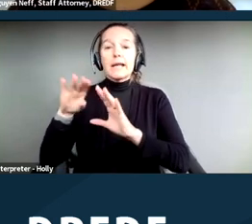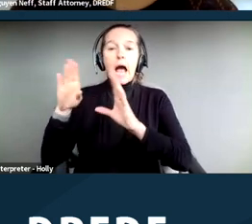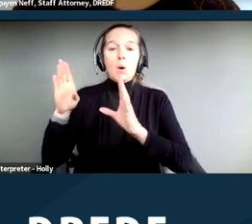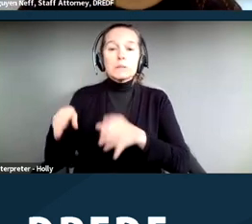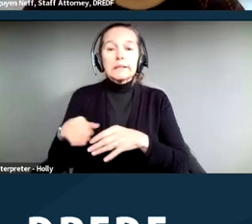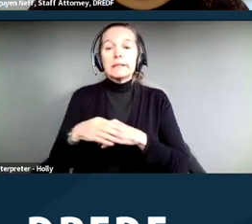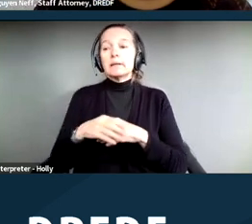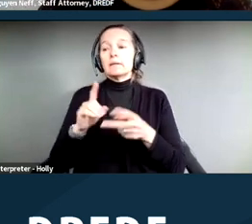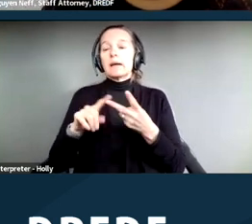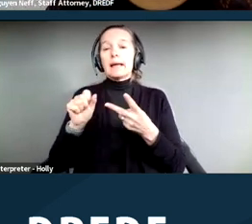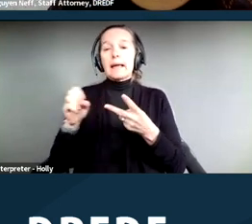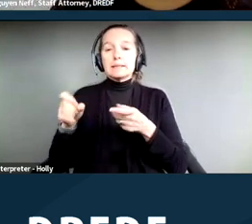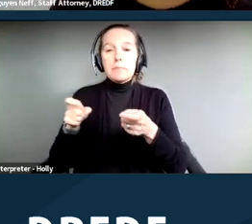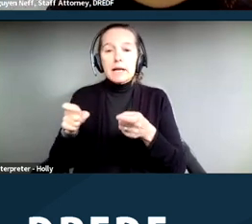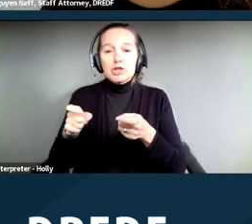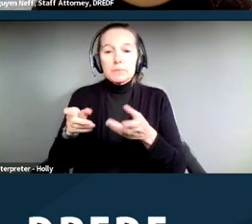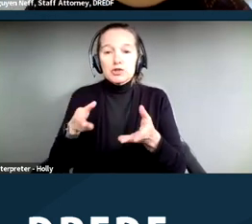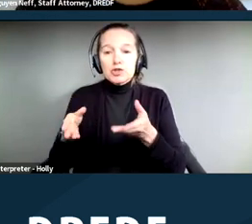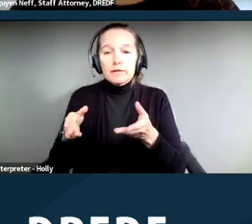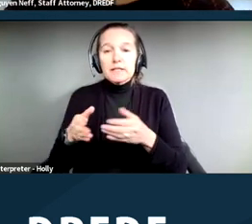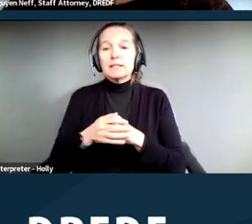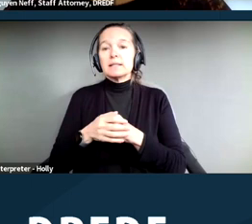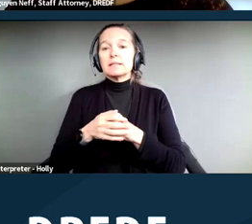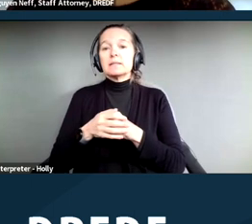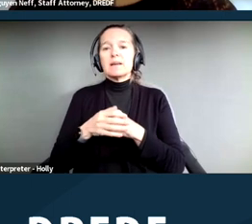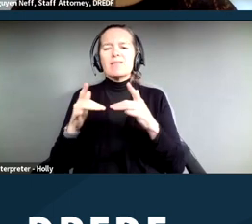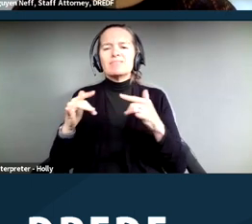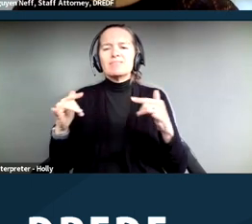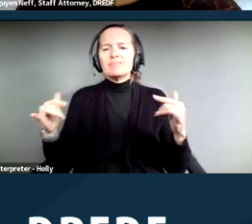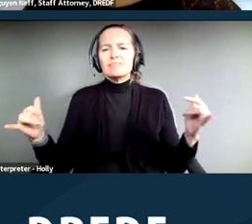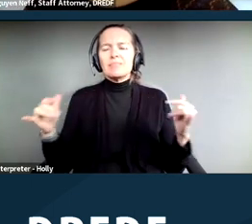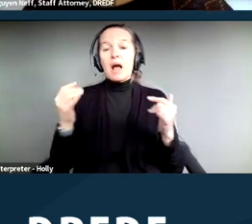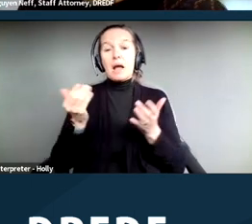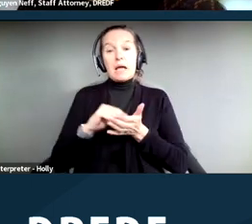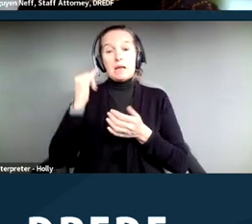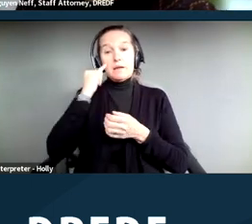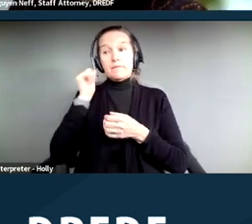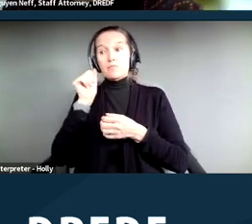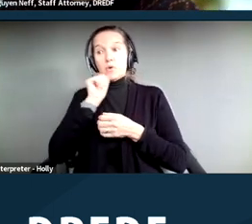case management services. Again, if these services are provided by private non‑profit,